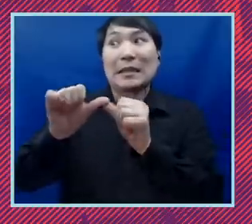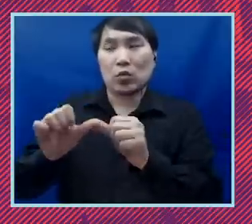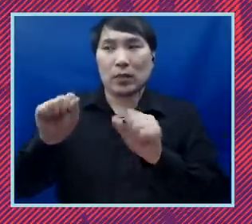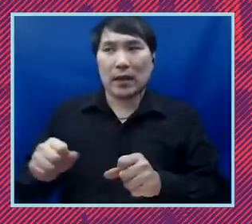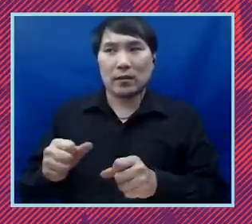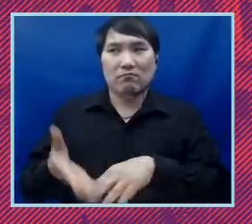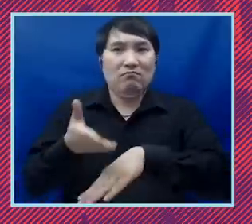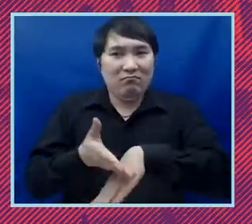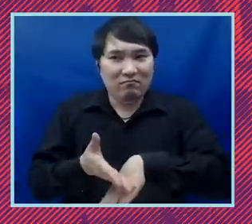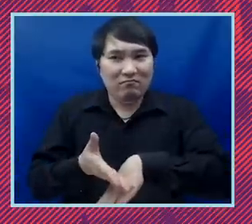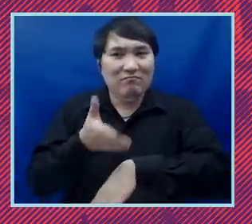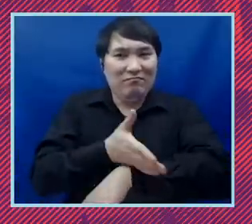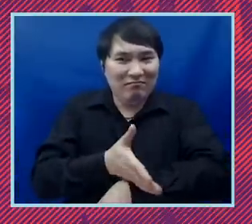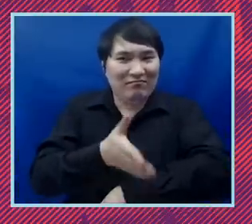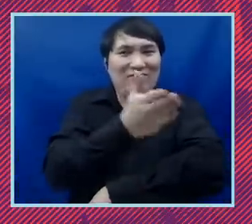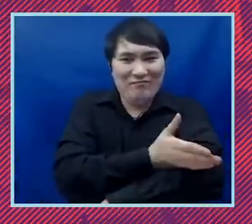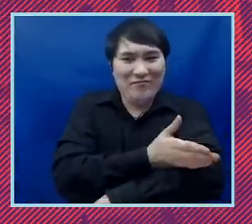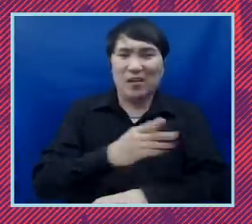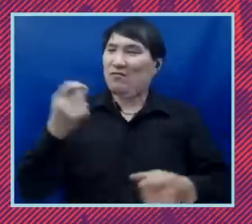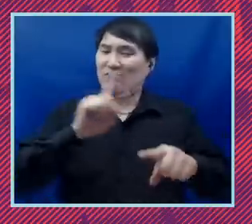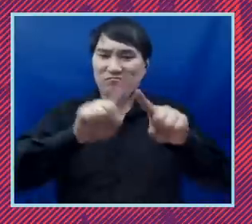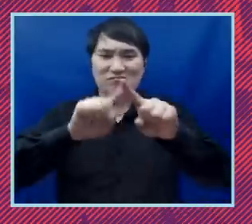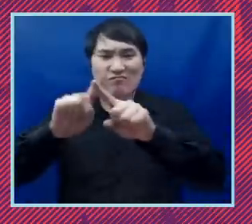So you've seen those types of actions not only in the immigrants’ rights space,